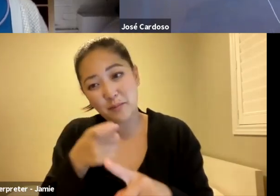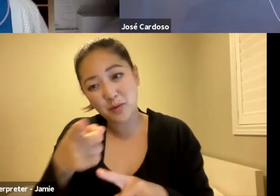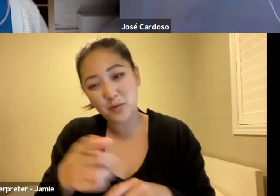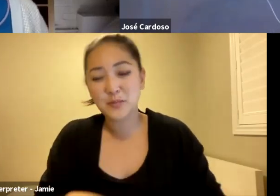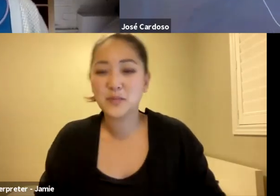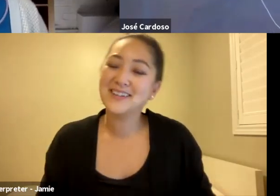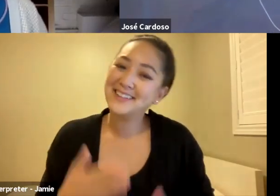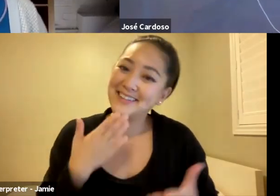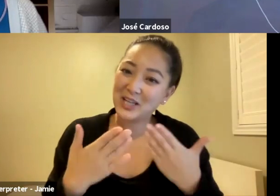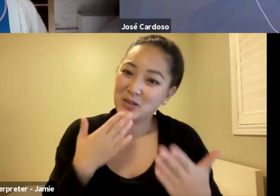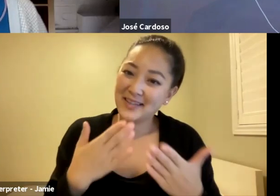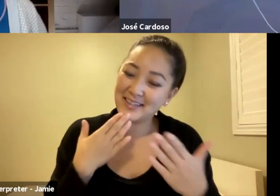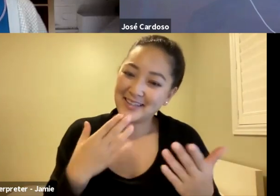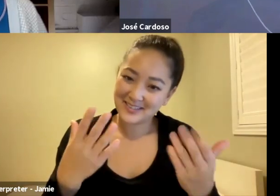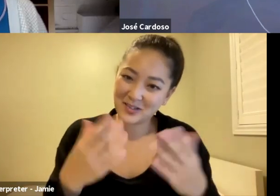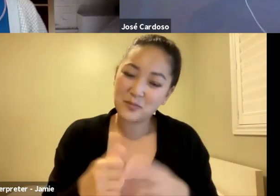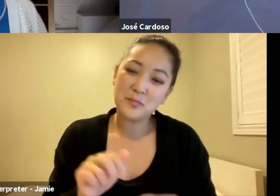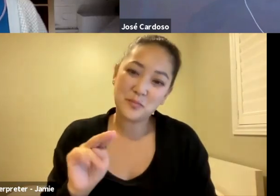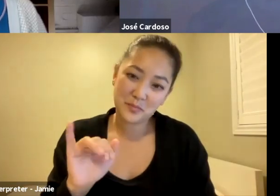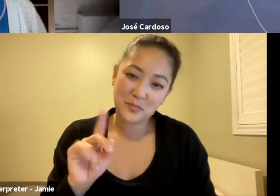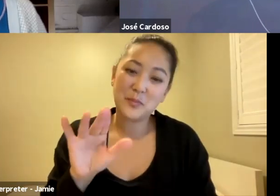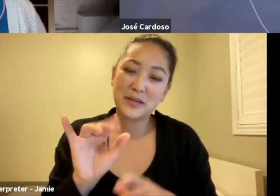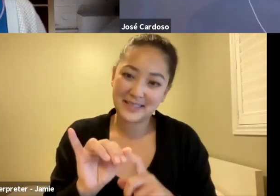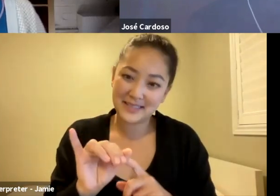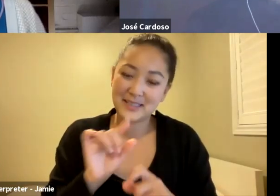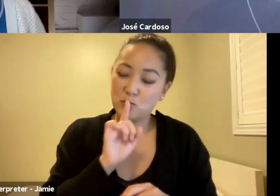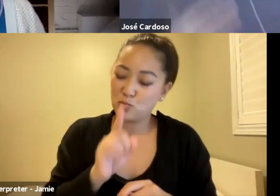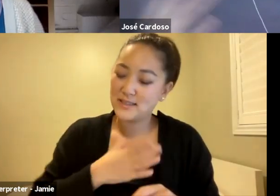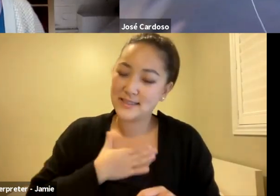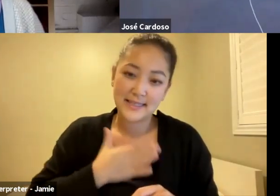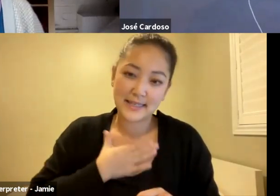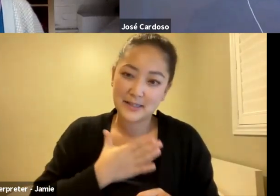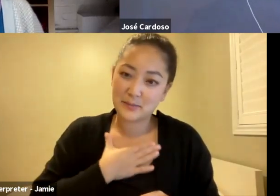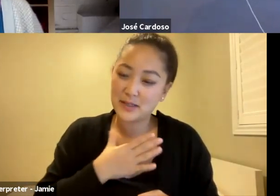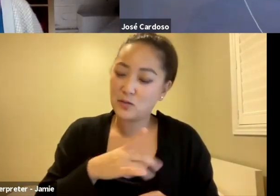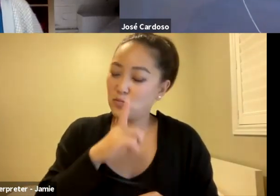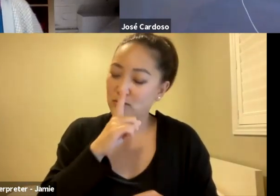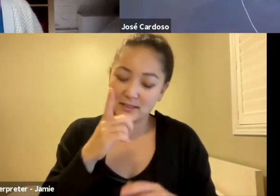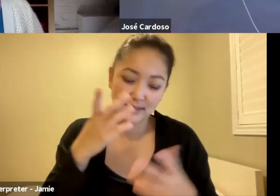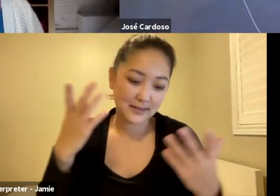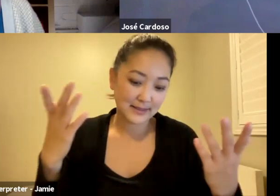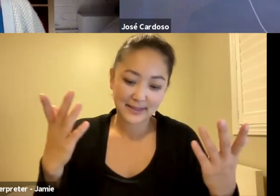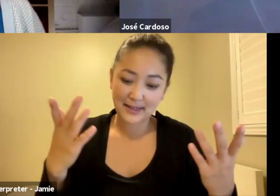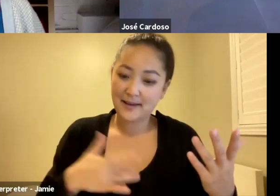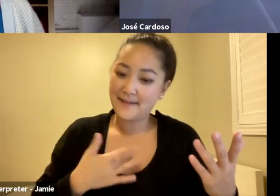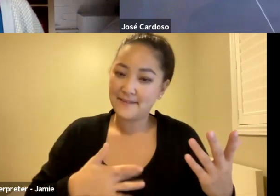Thank you, thank you so much, Niki. I'm very happy. We feel honoured to be here,